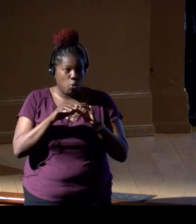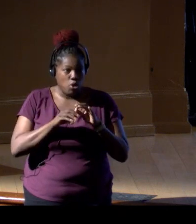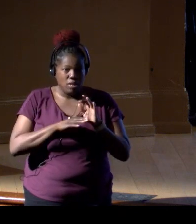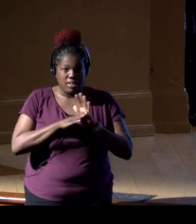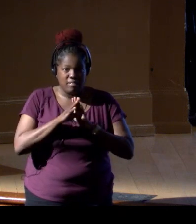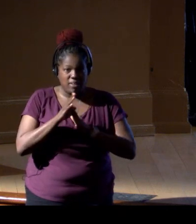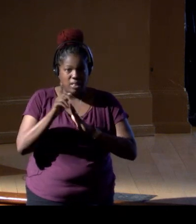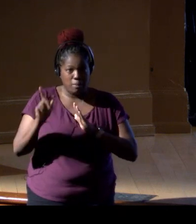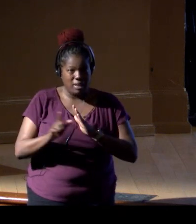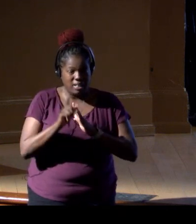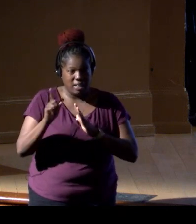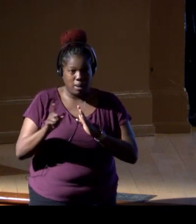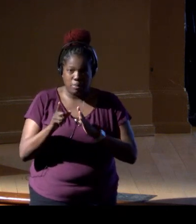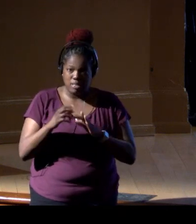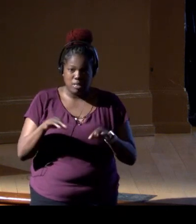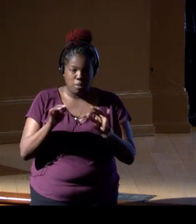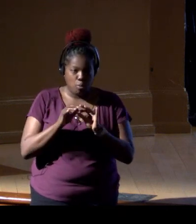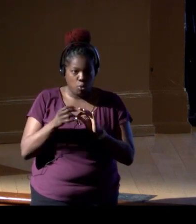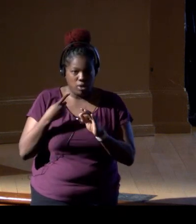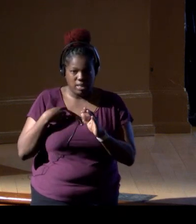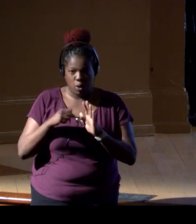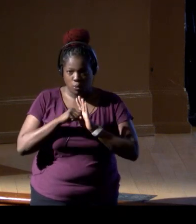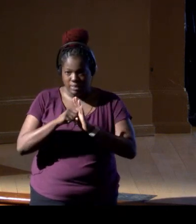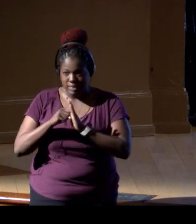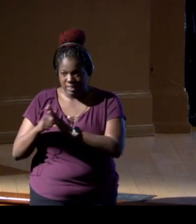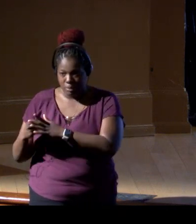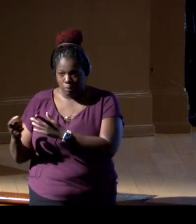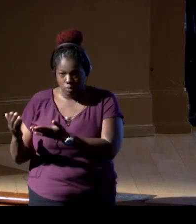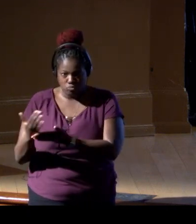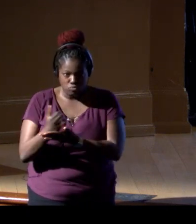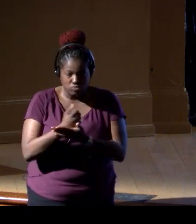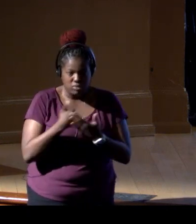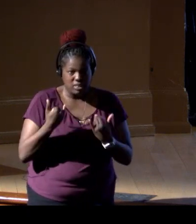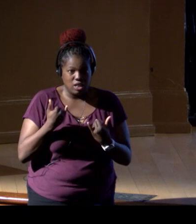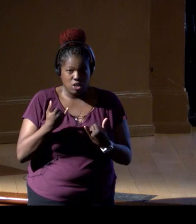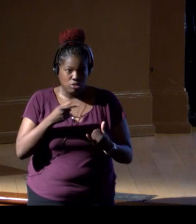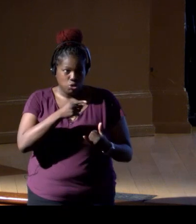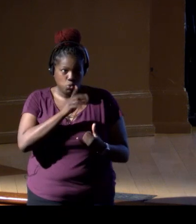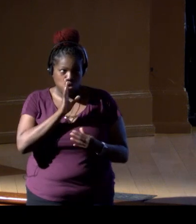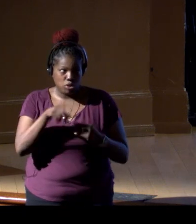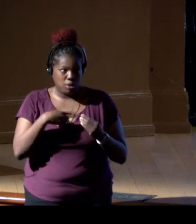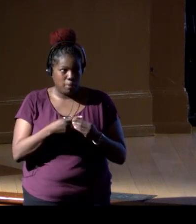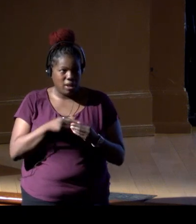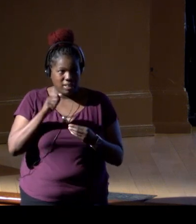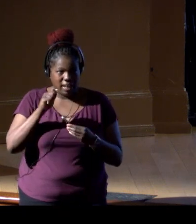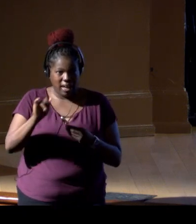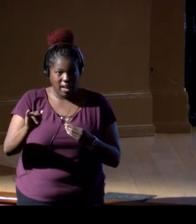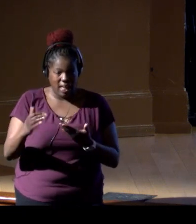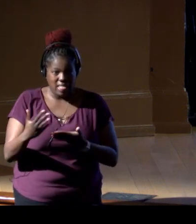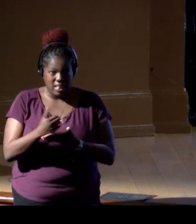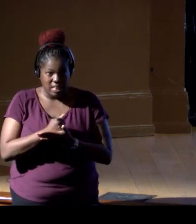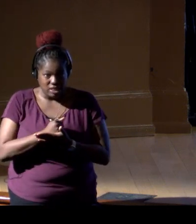having these gradients, and being able to compare, because as you talked, Ellen, about the AI, it's the collections, these are collections,